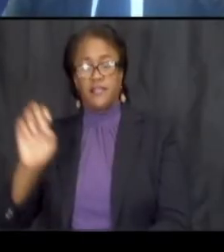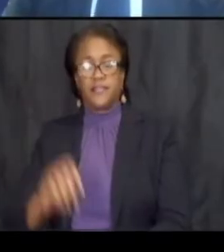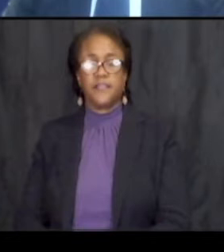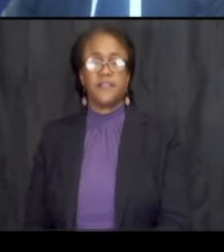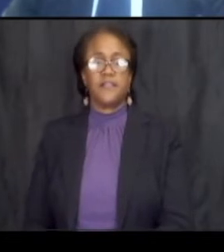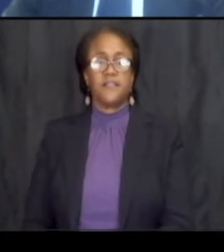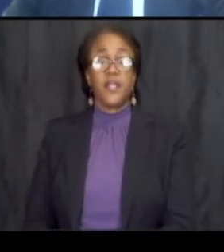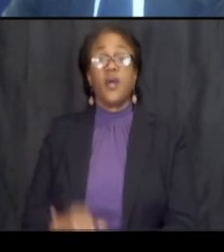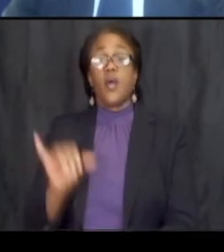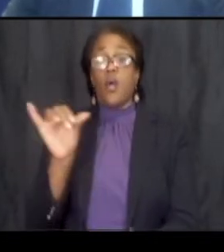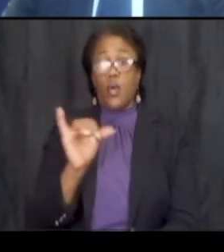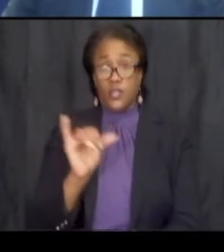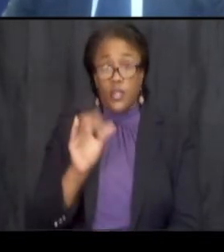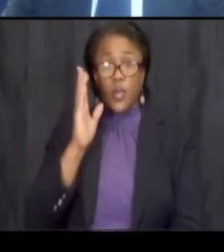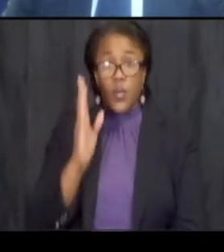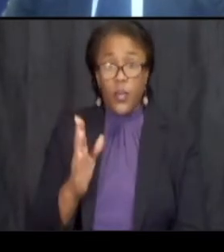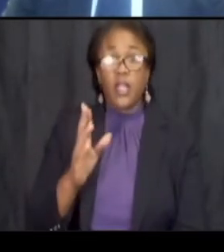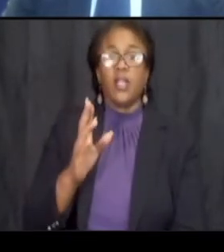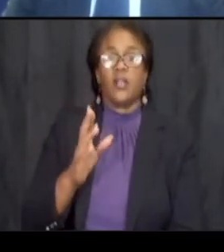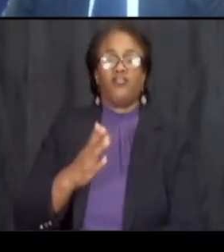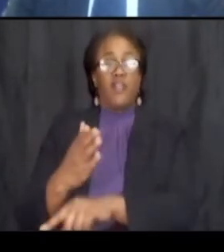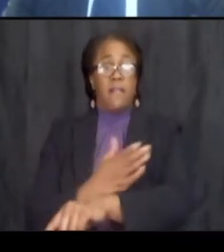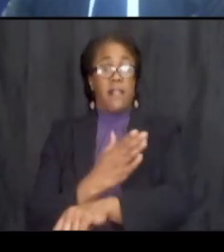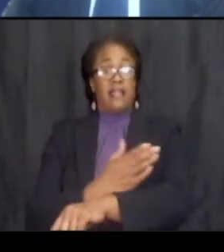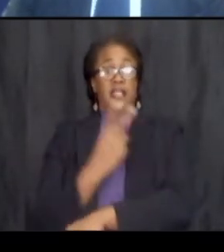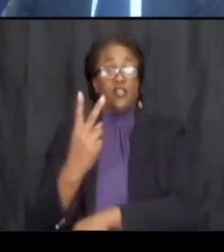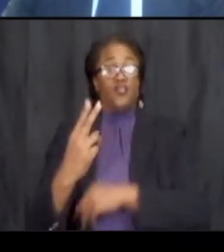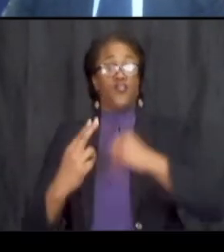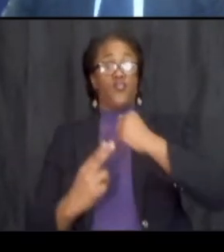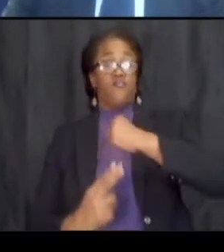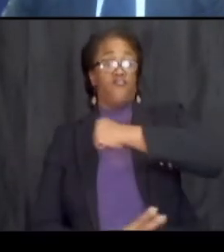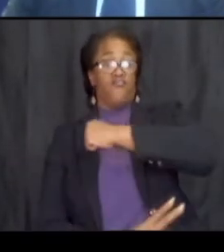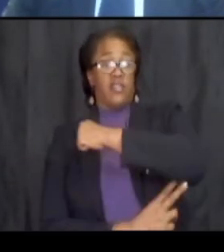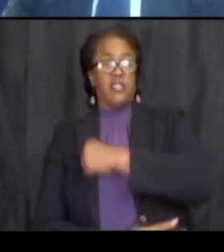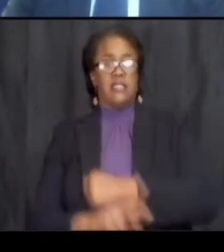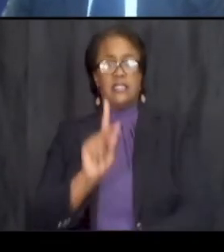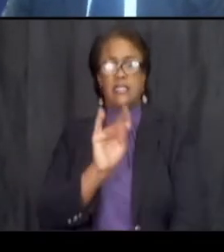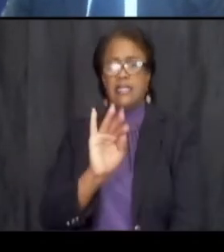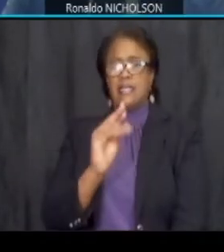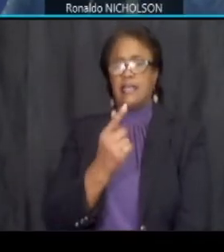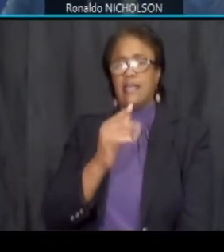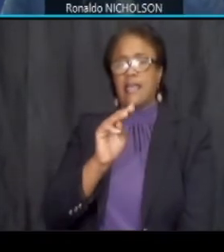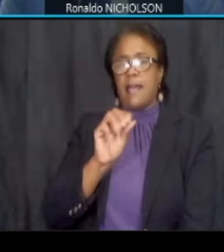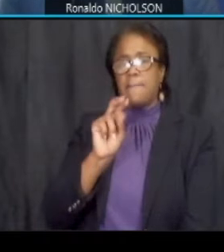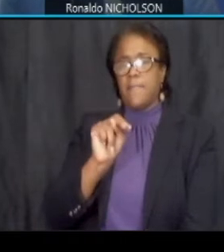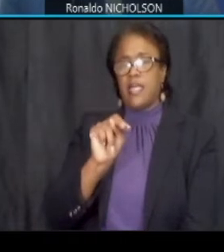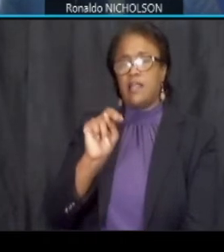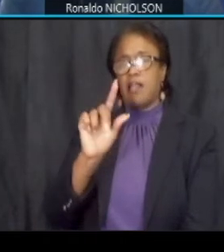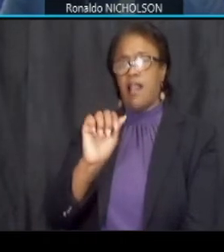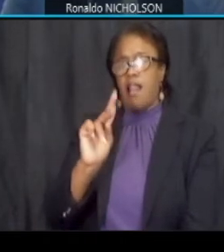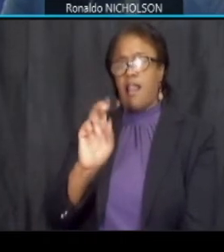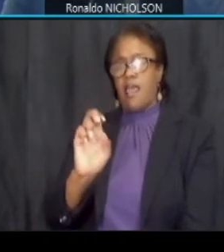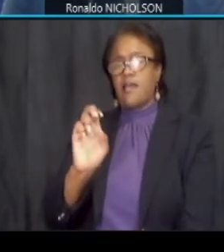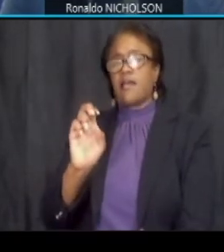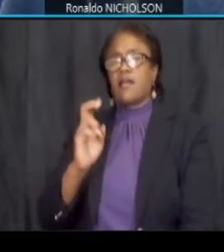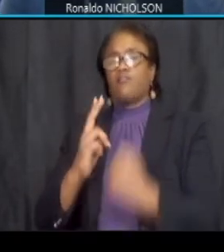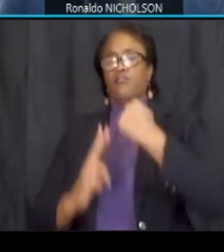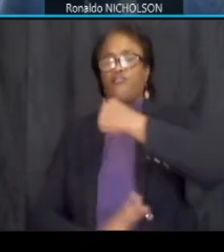we also be rehabilitating two bridges kingman lake bridge the ethel kennedy bridge over the anacostia